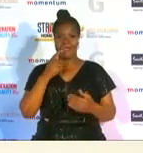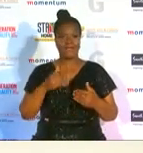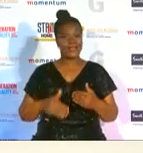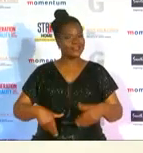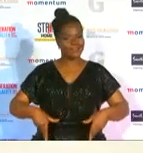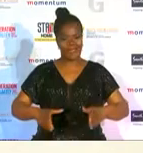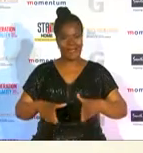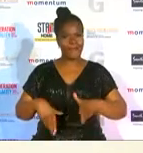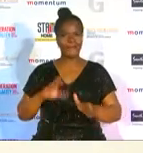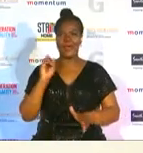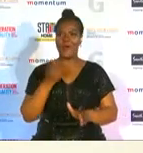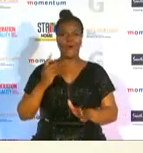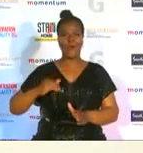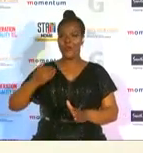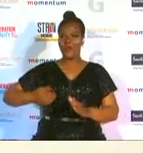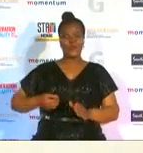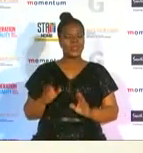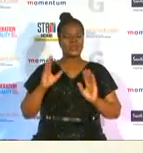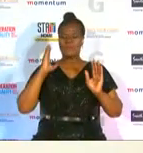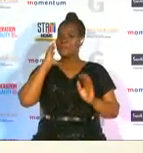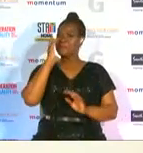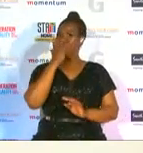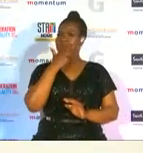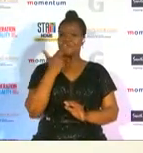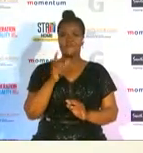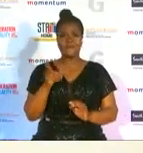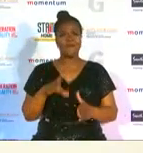good for tonight's award ceremony and i must say congratulations to all